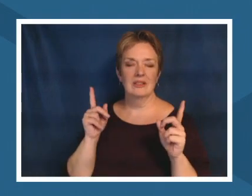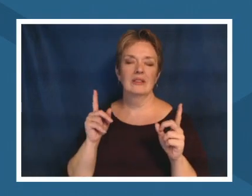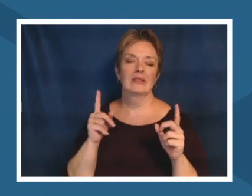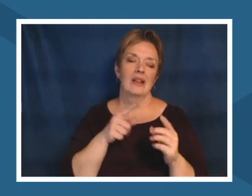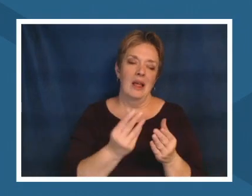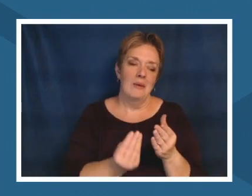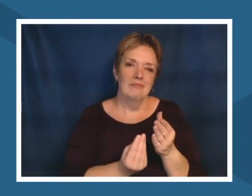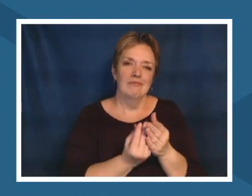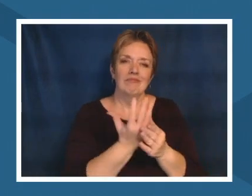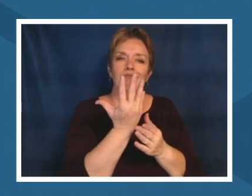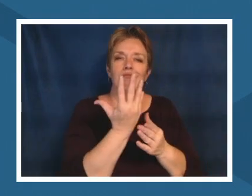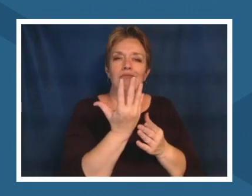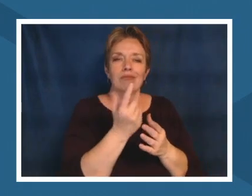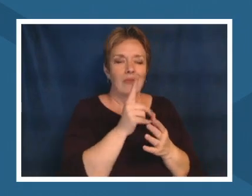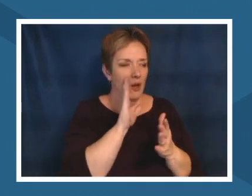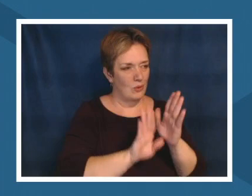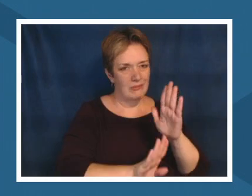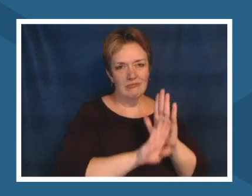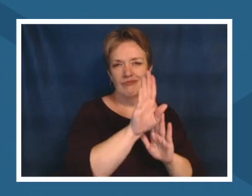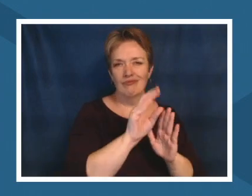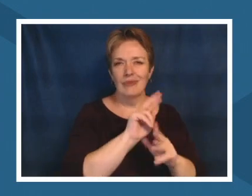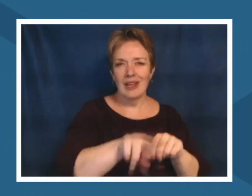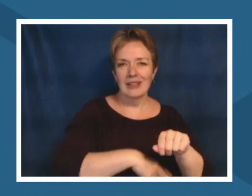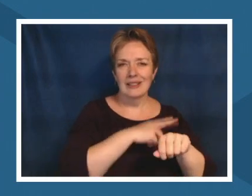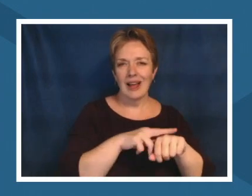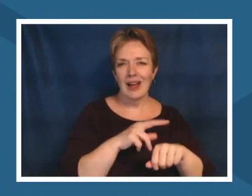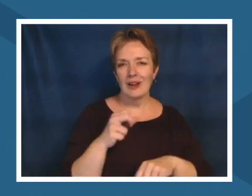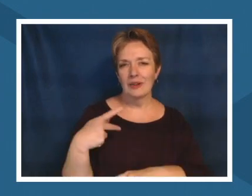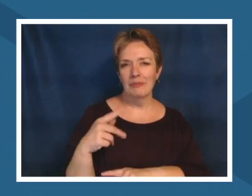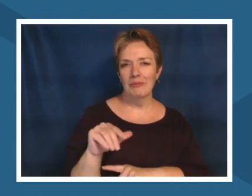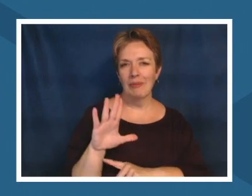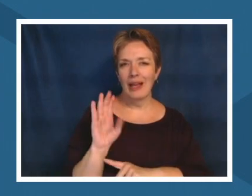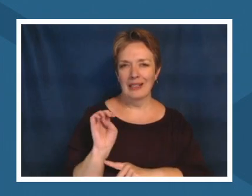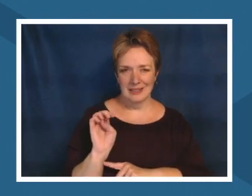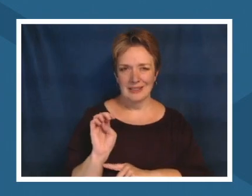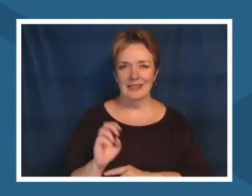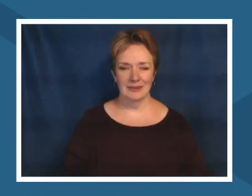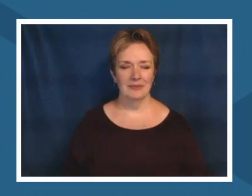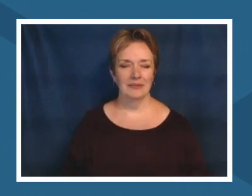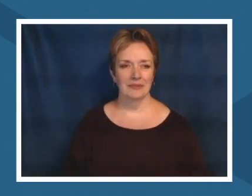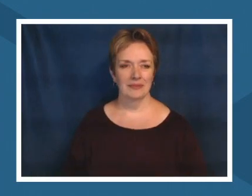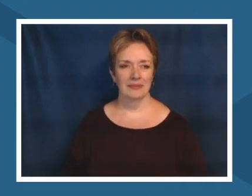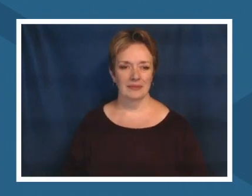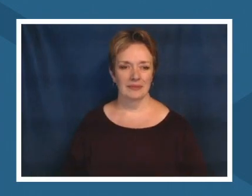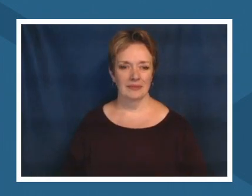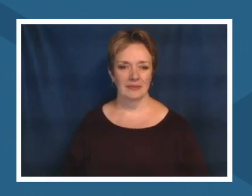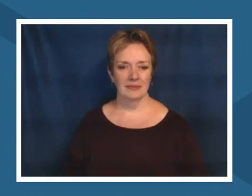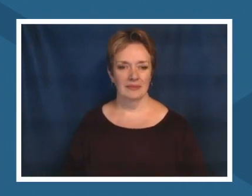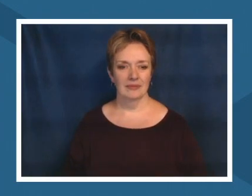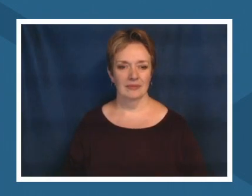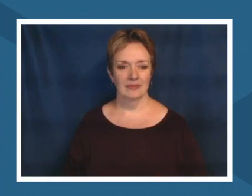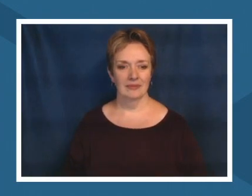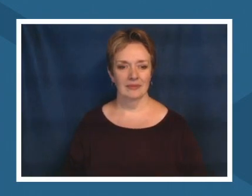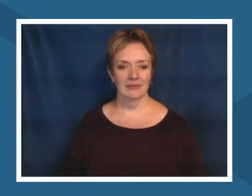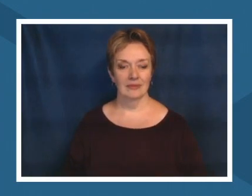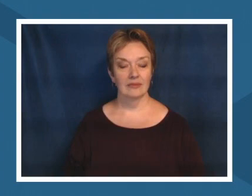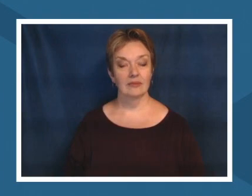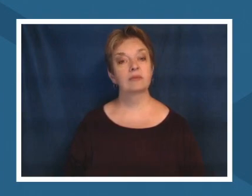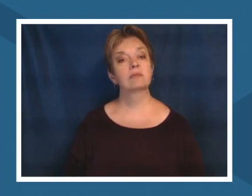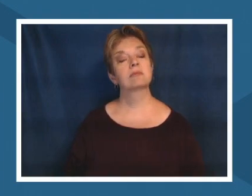um and i think the other thing too is look look at